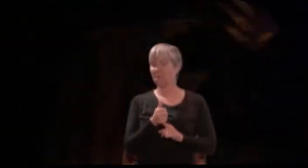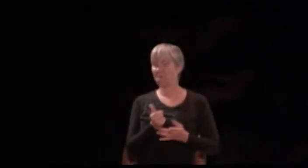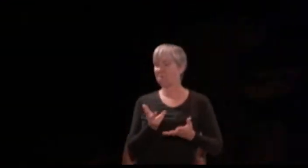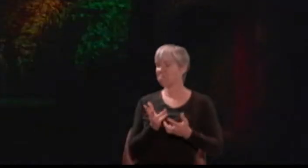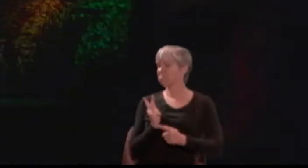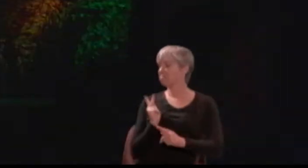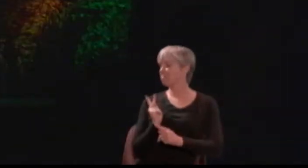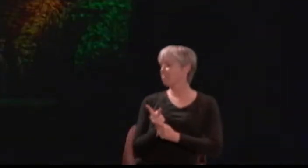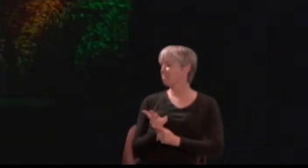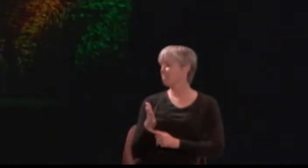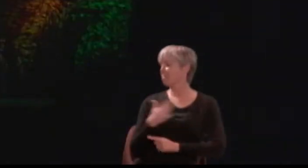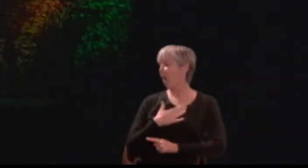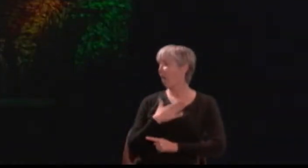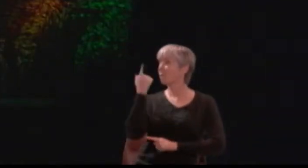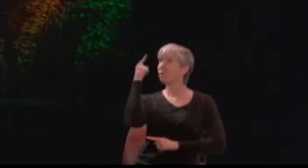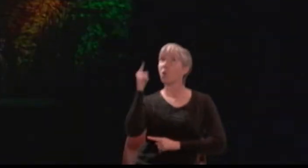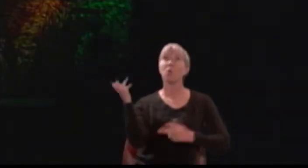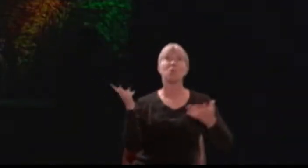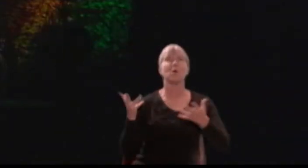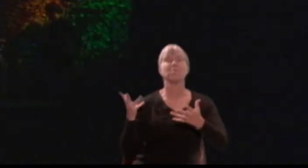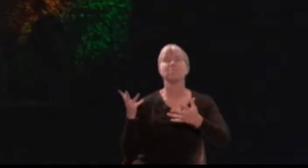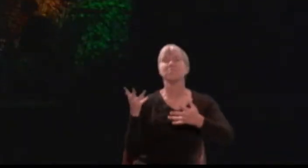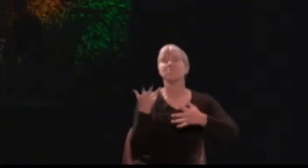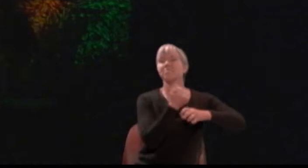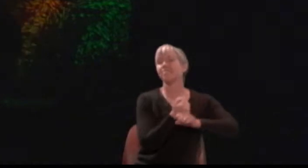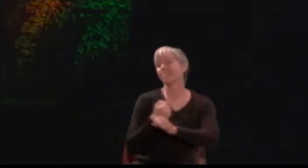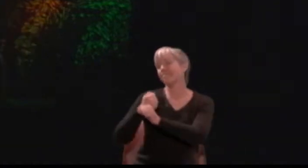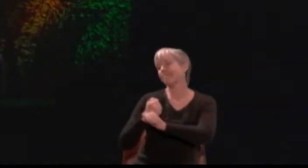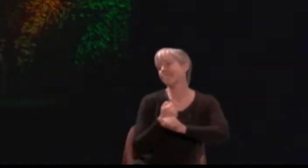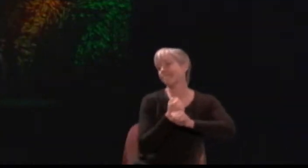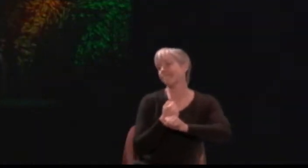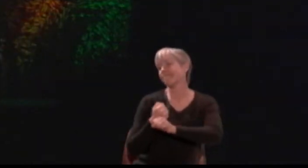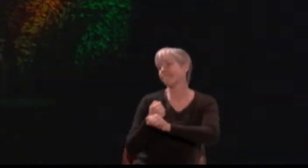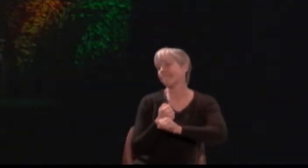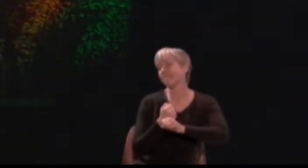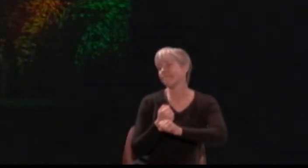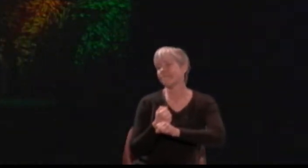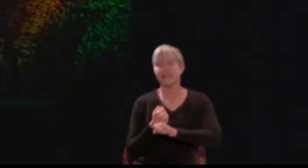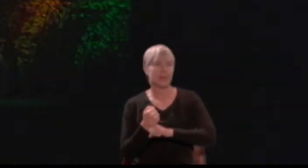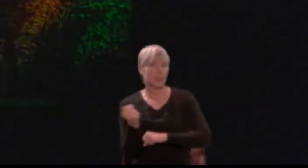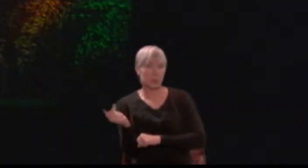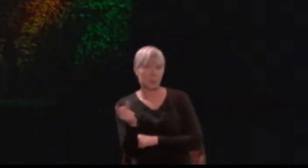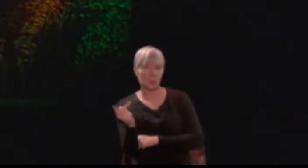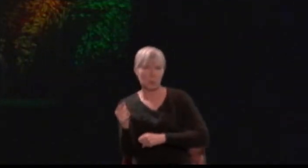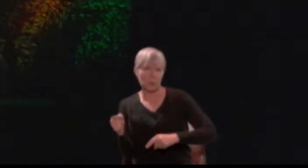wishes to keep as his very own servant. They fight bitterly over the child.